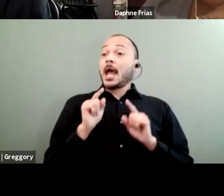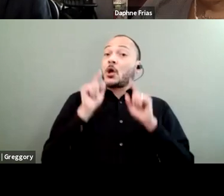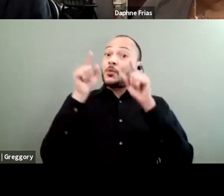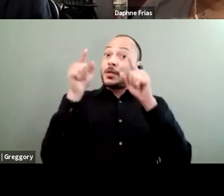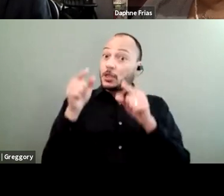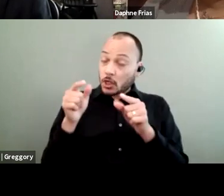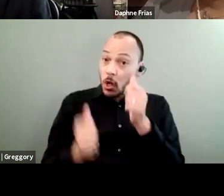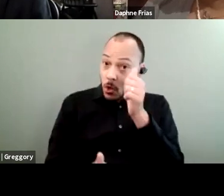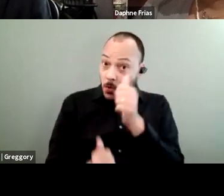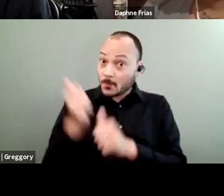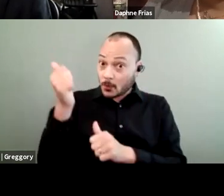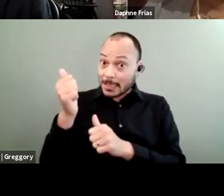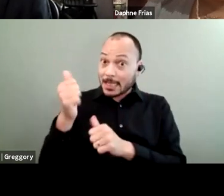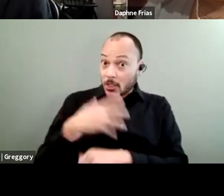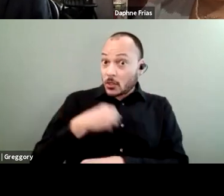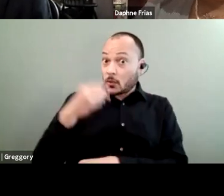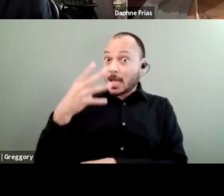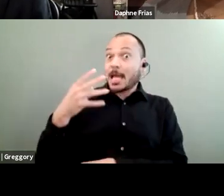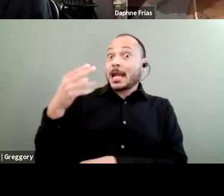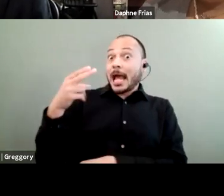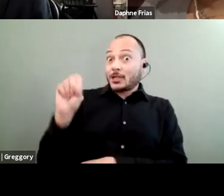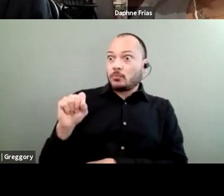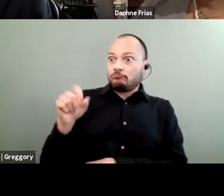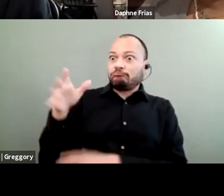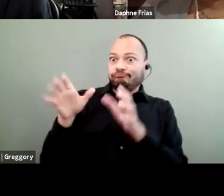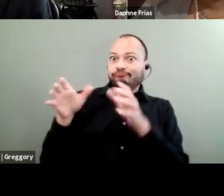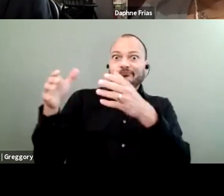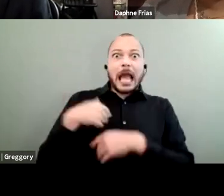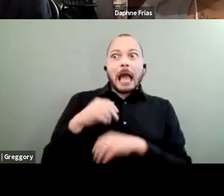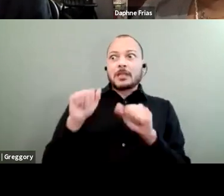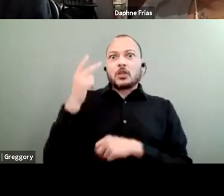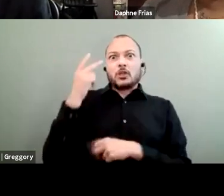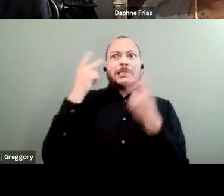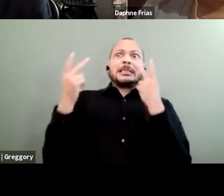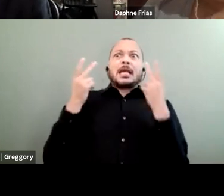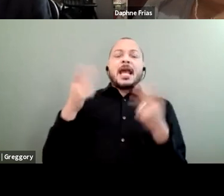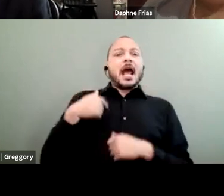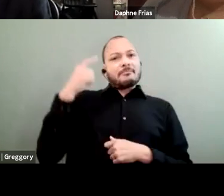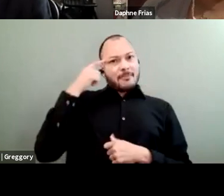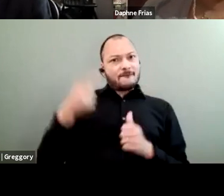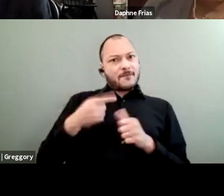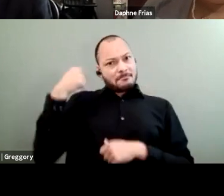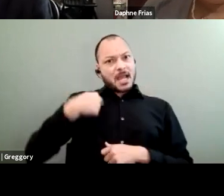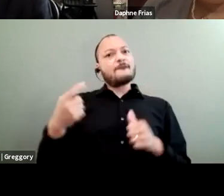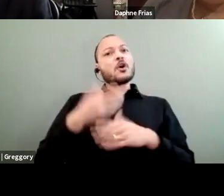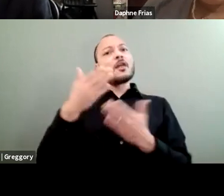for high school, and I was able to see, I think, for me, the first thing I noticed was the sheer amount of grocery stores